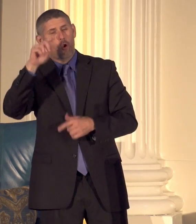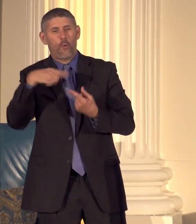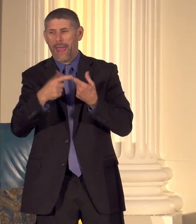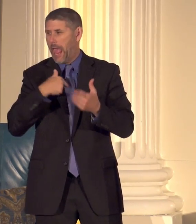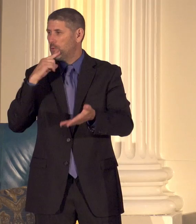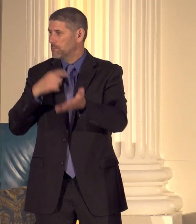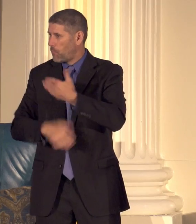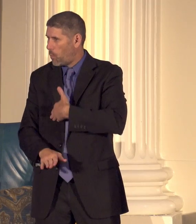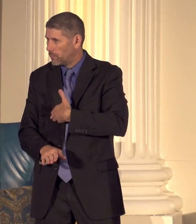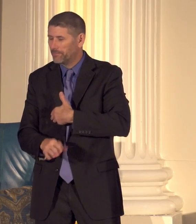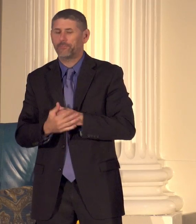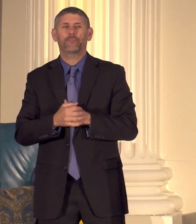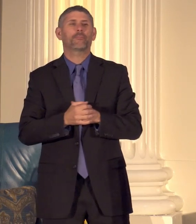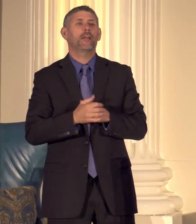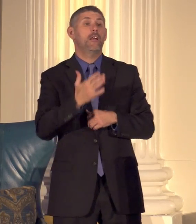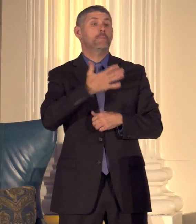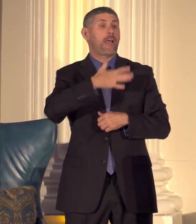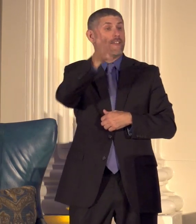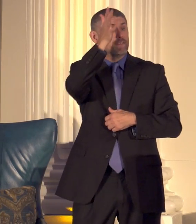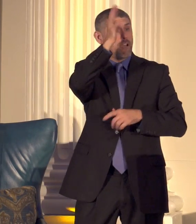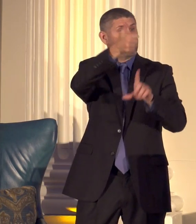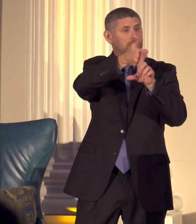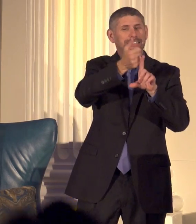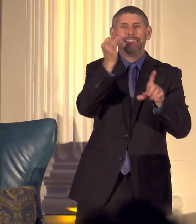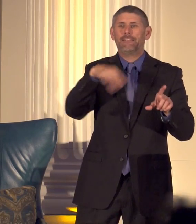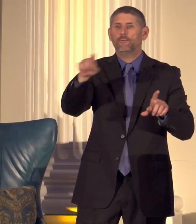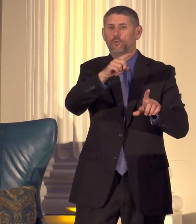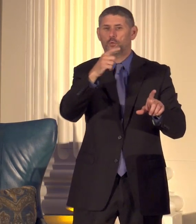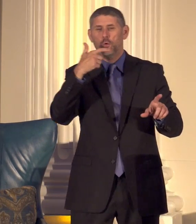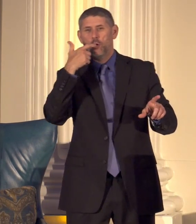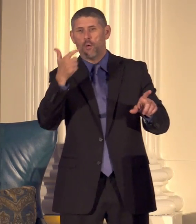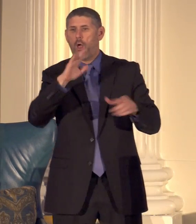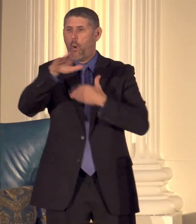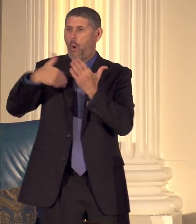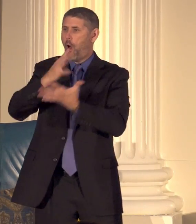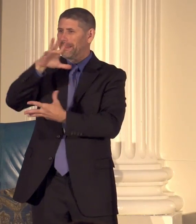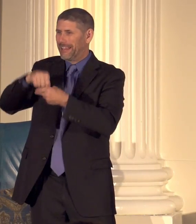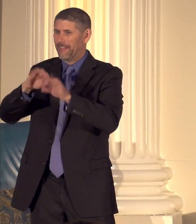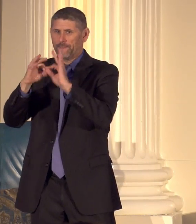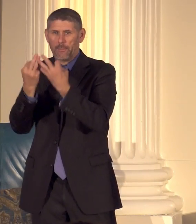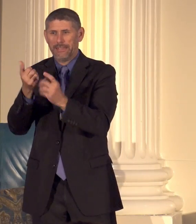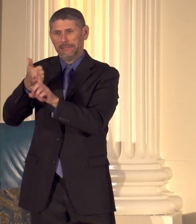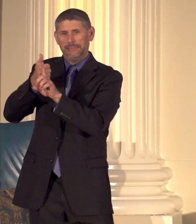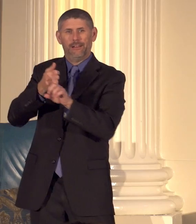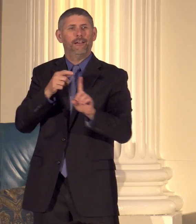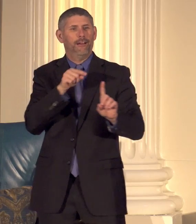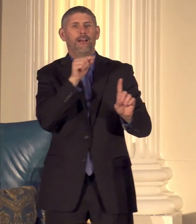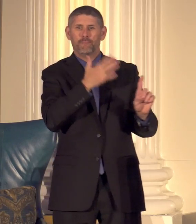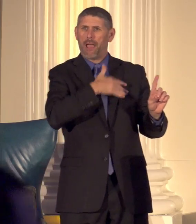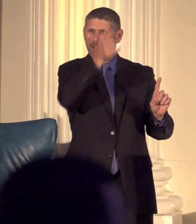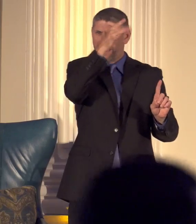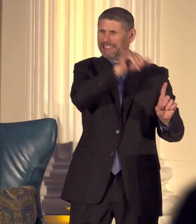and my father if you've ever watched all in the family was Archie Bunker and my